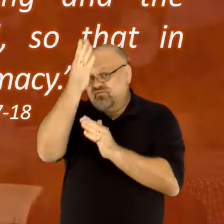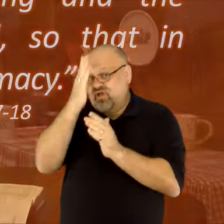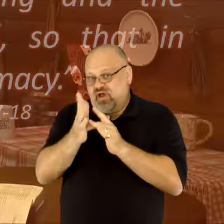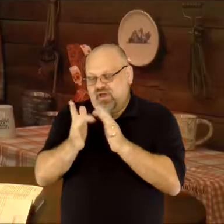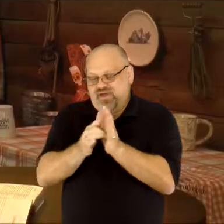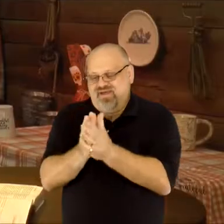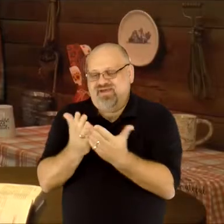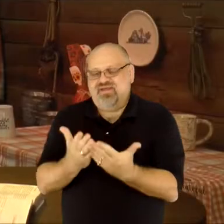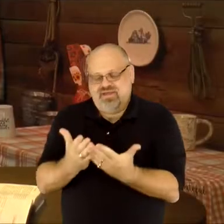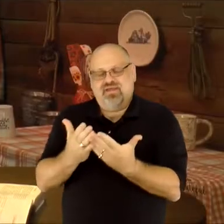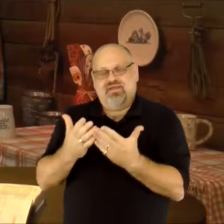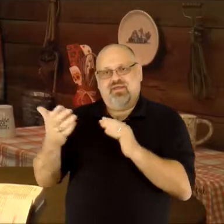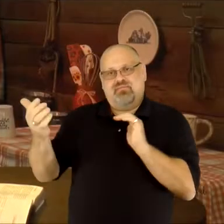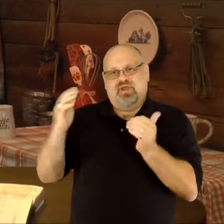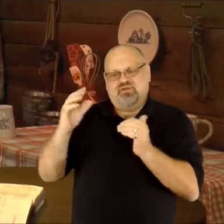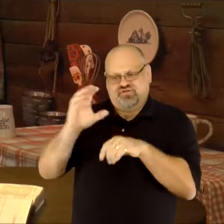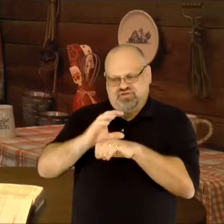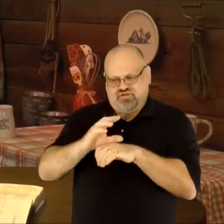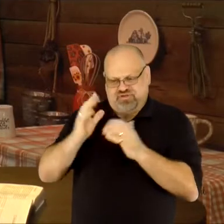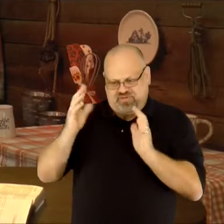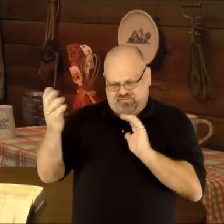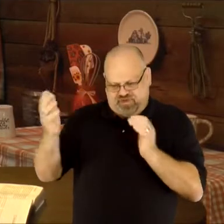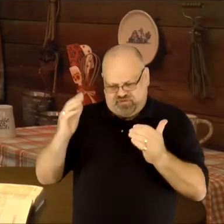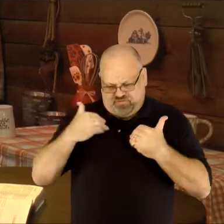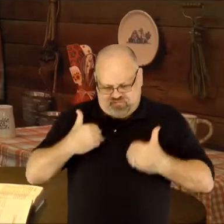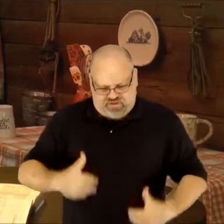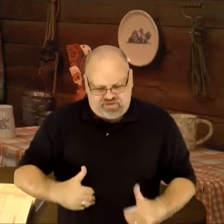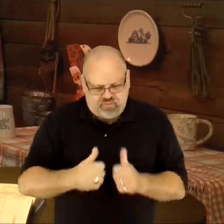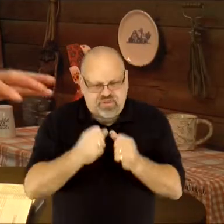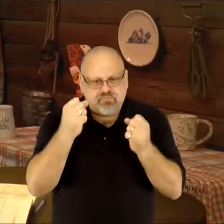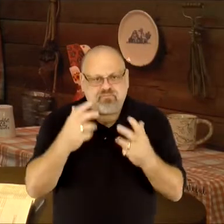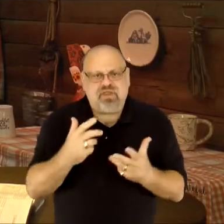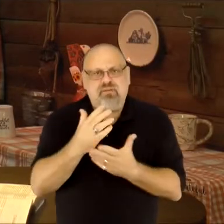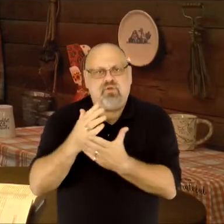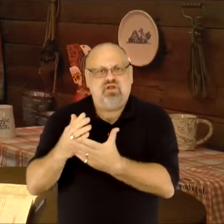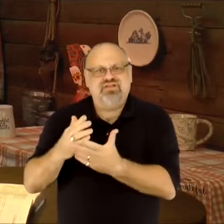The word of God compares the church to a body with many parts,